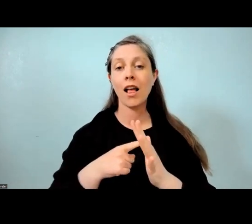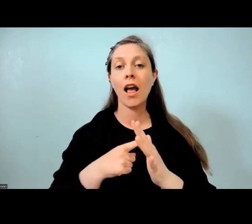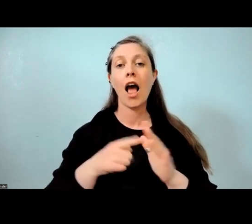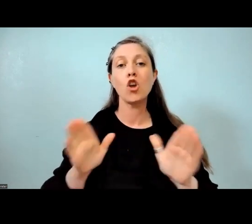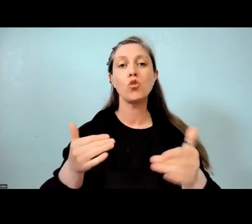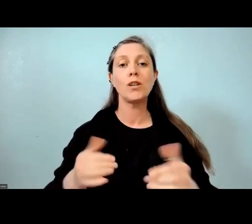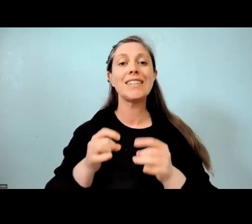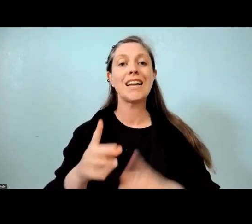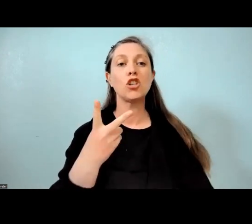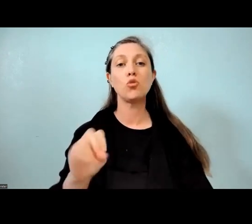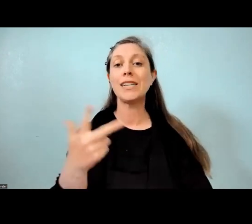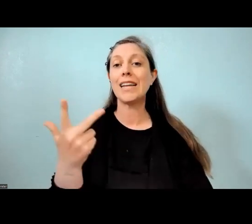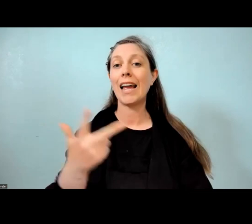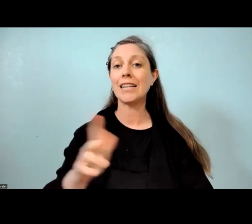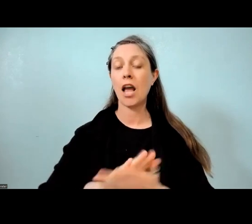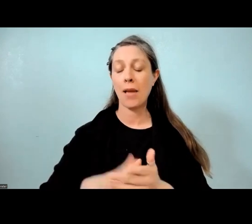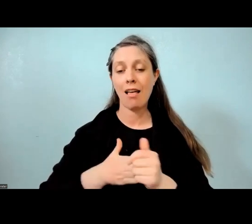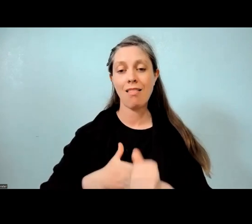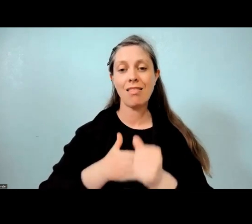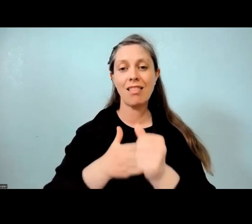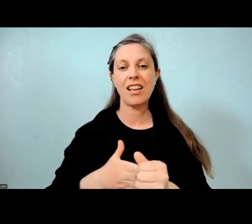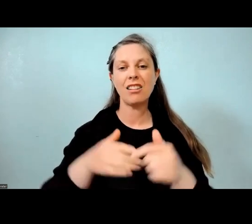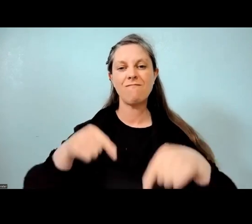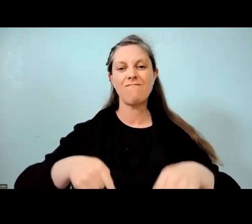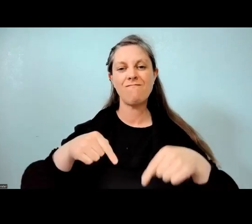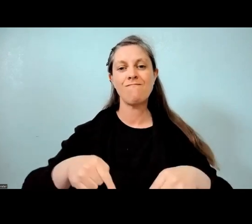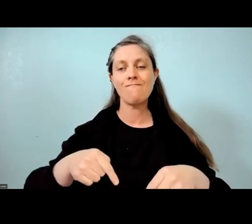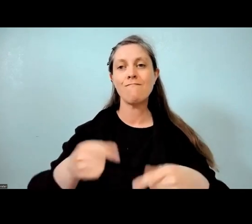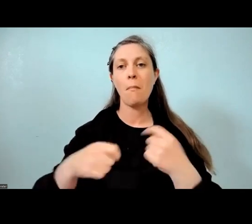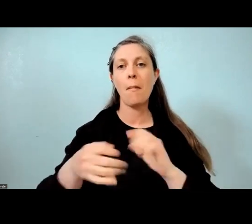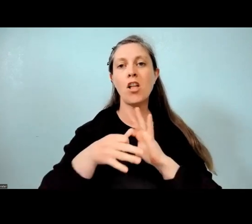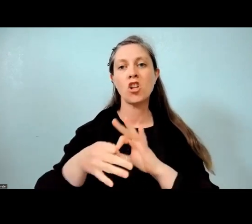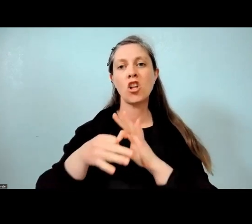that led her to co-presentation this evening, with the principal, Jonathan Hughes.